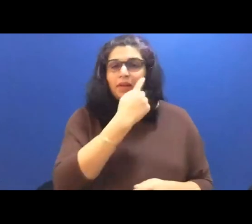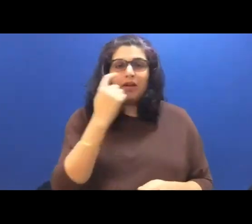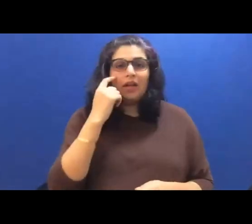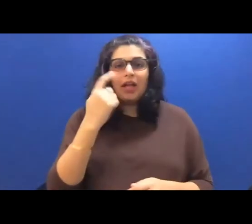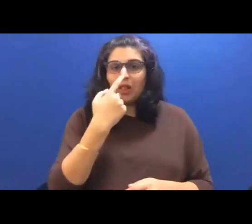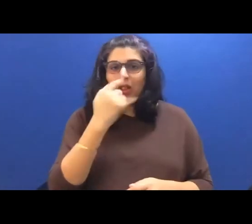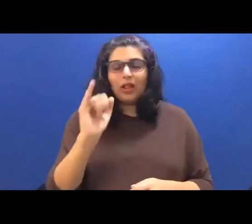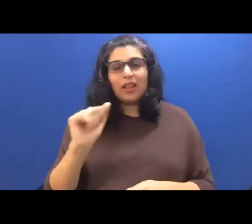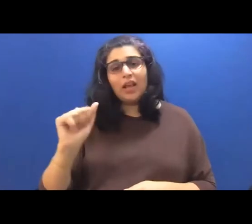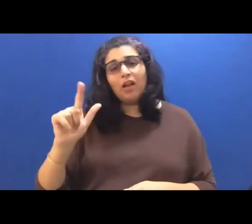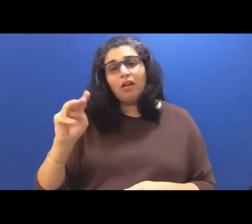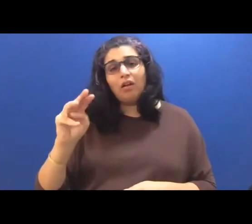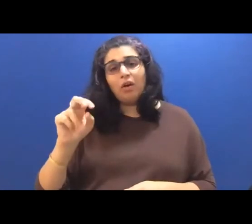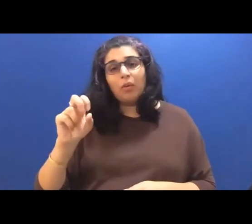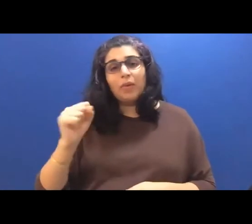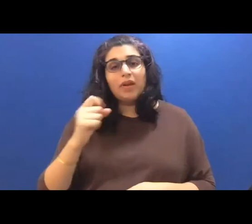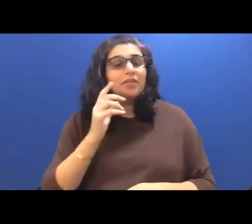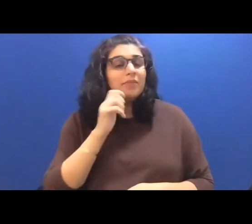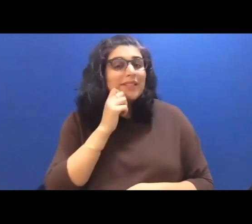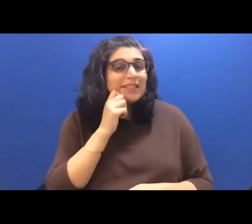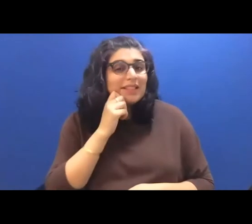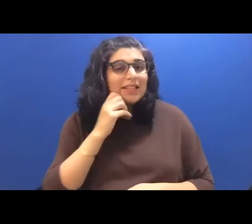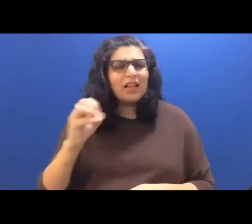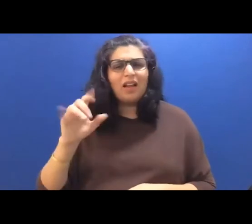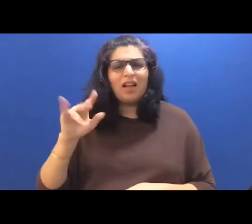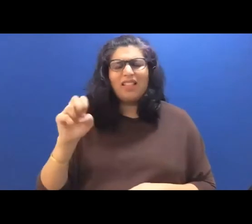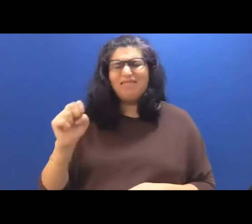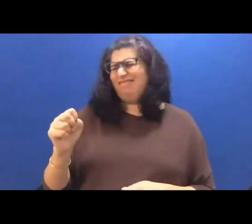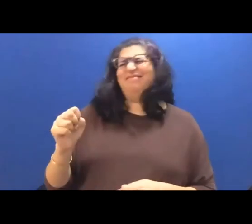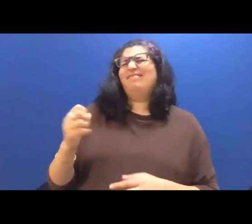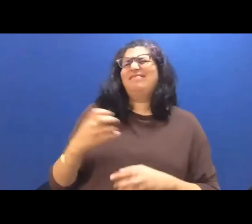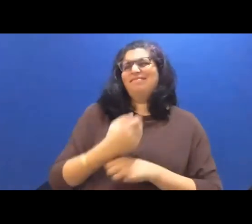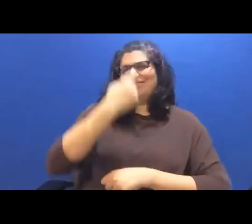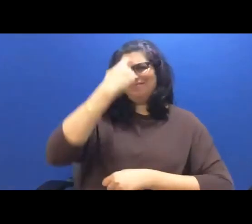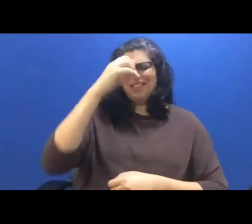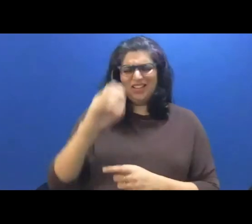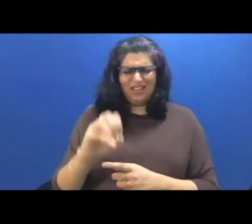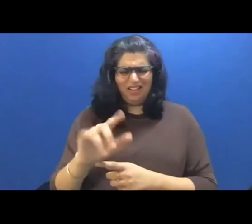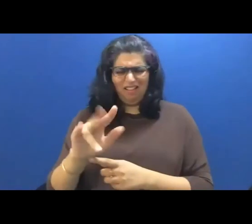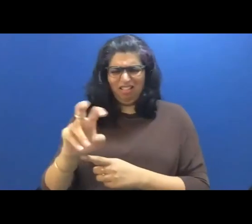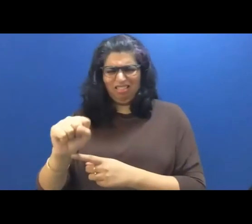or how my skin was all of which never made sense to me weren't all as black or green.